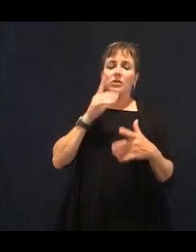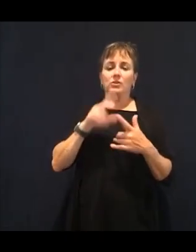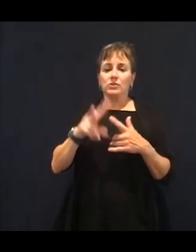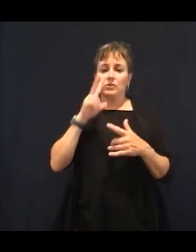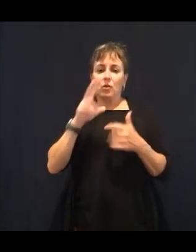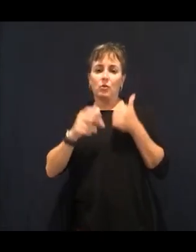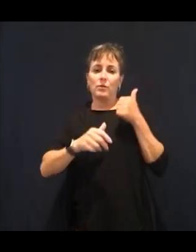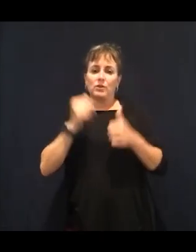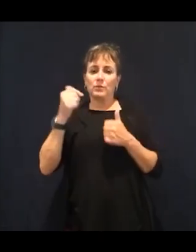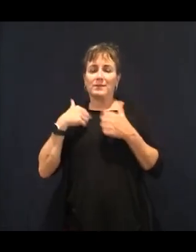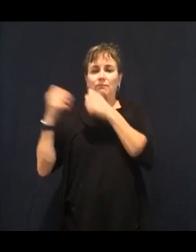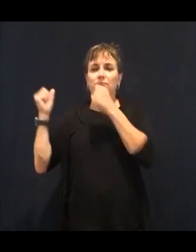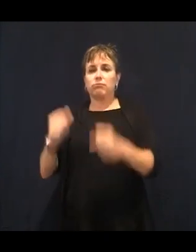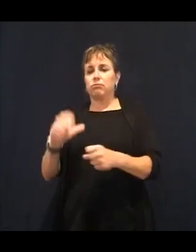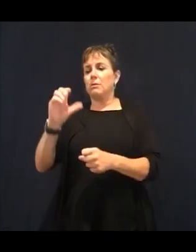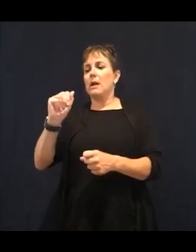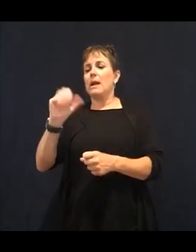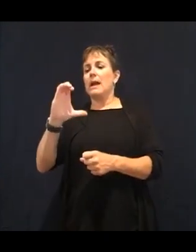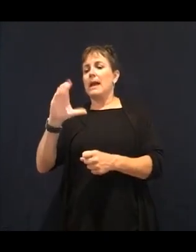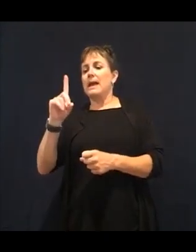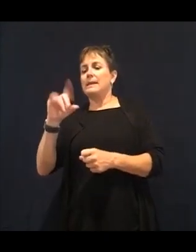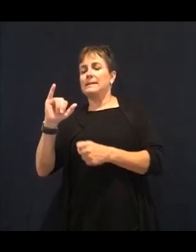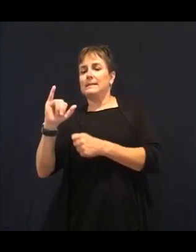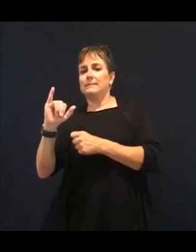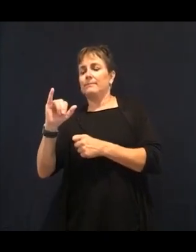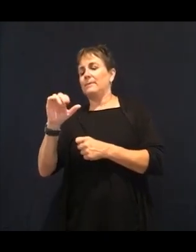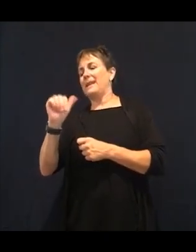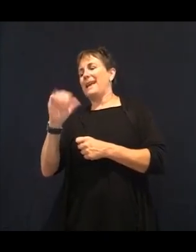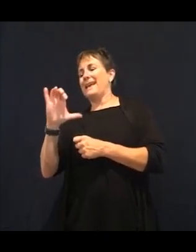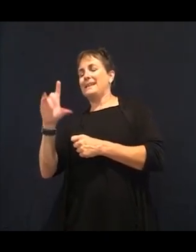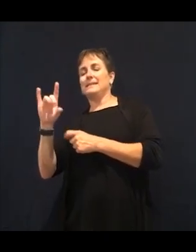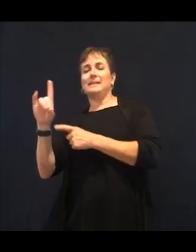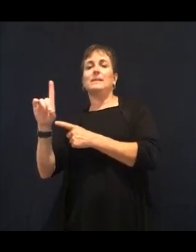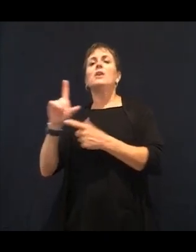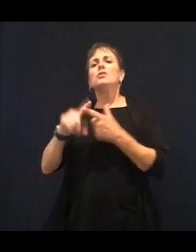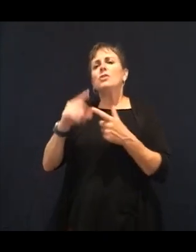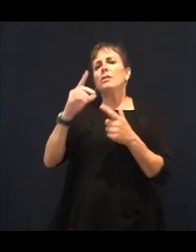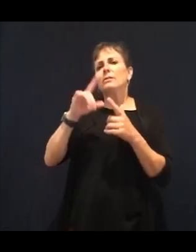the things that deplete MSG, the sodiums, that way